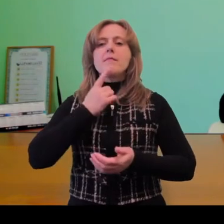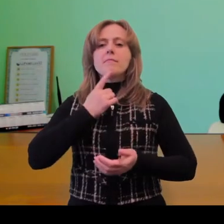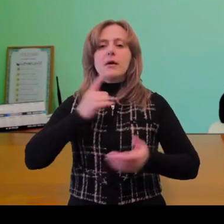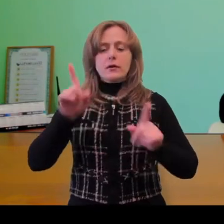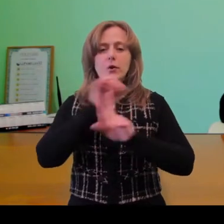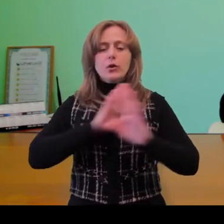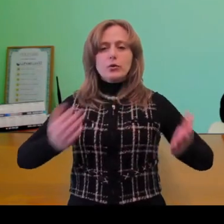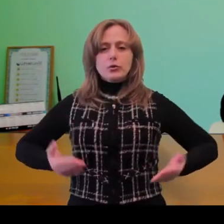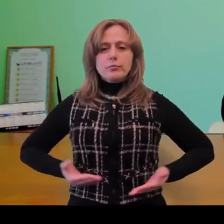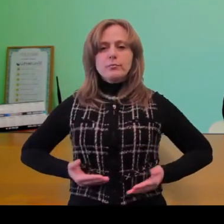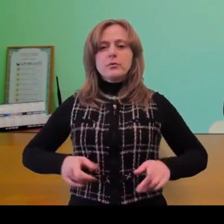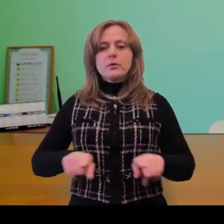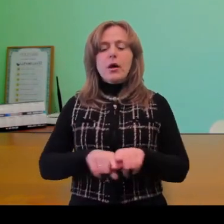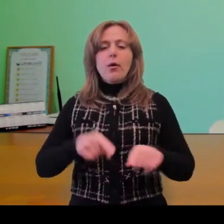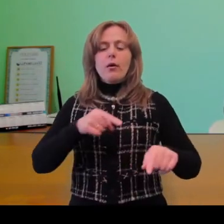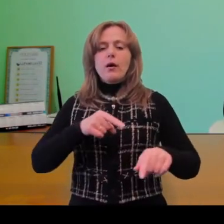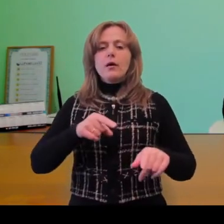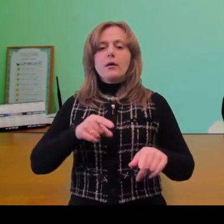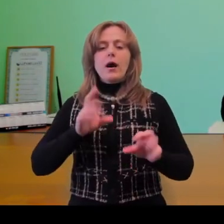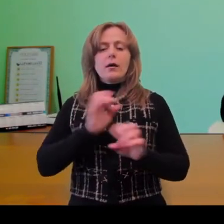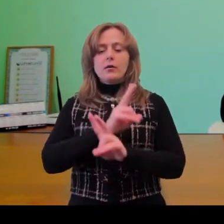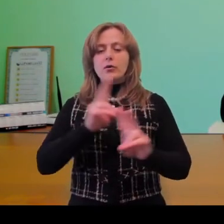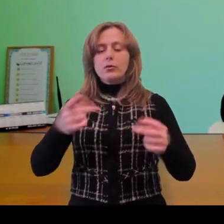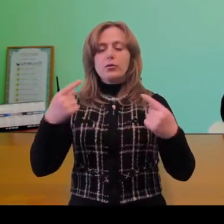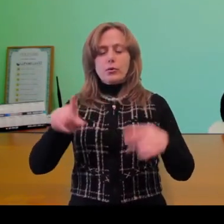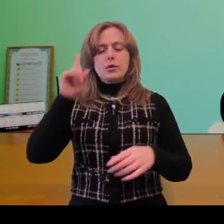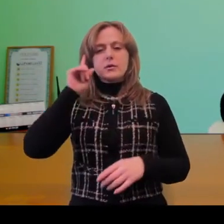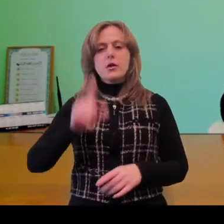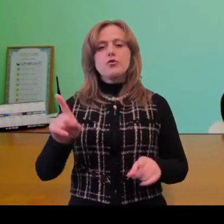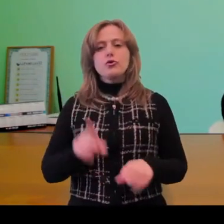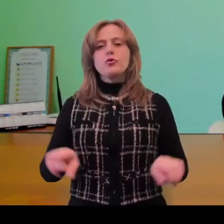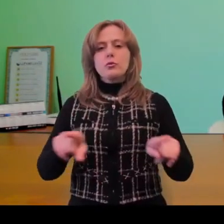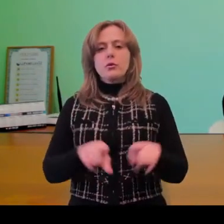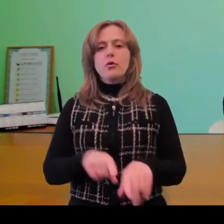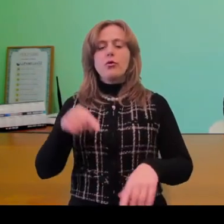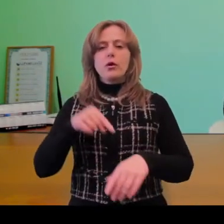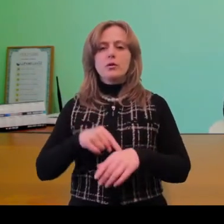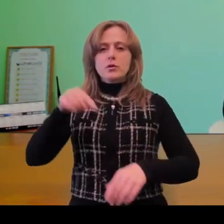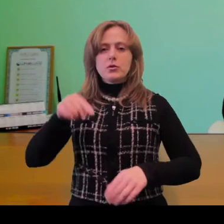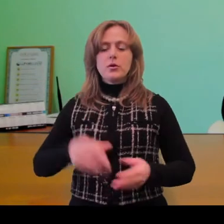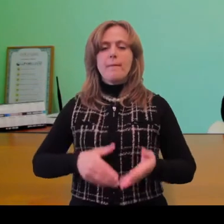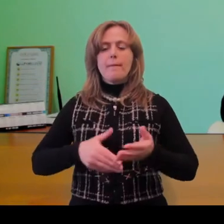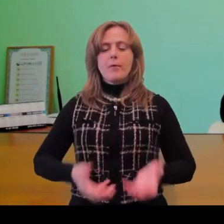as no one else know what is compassion, support and assistance.